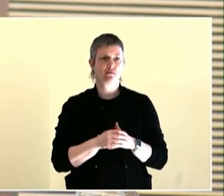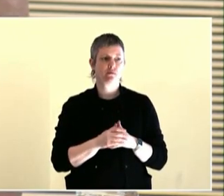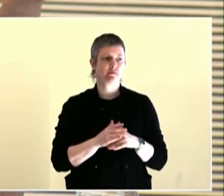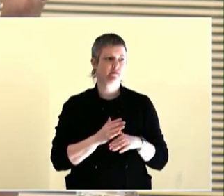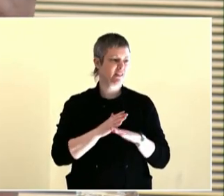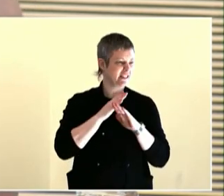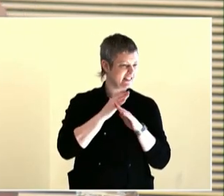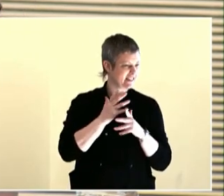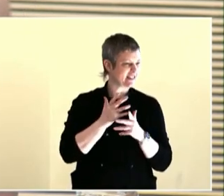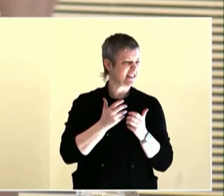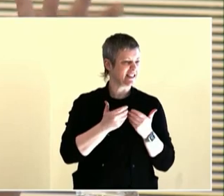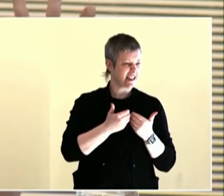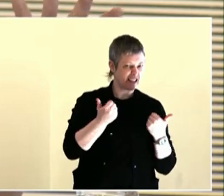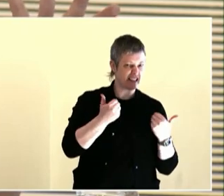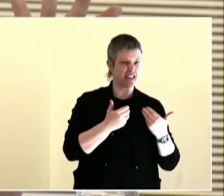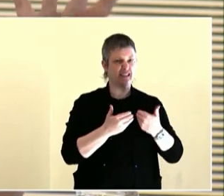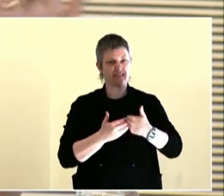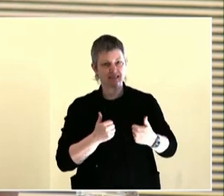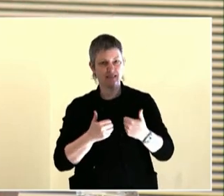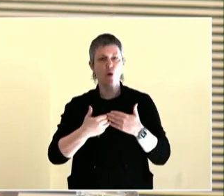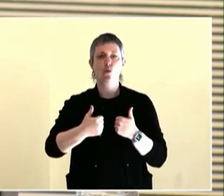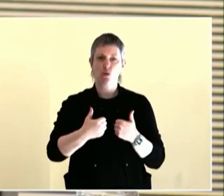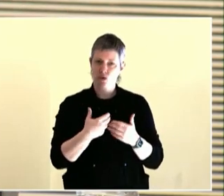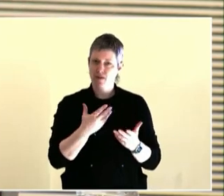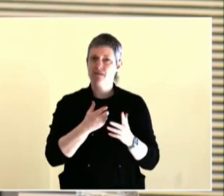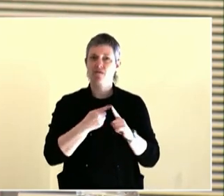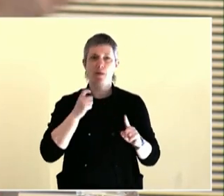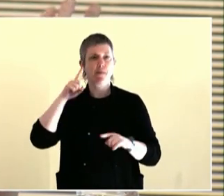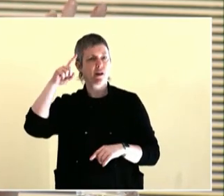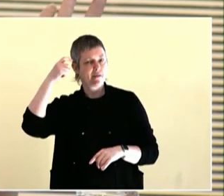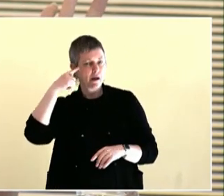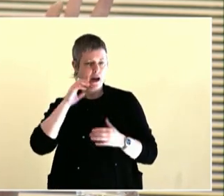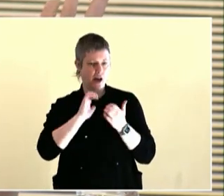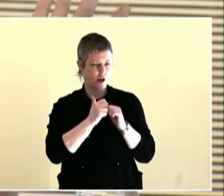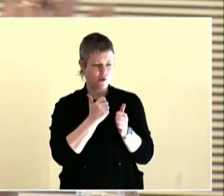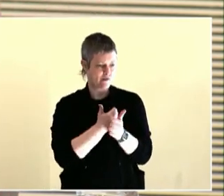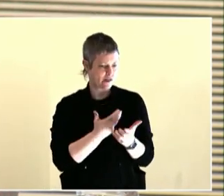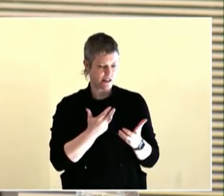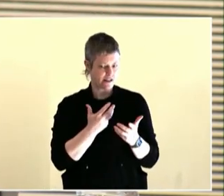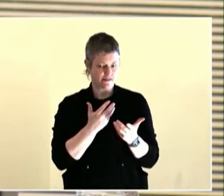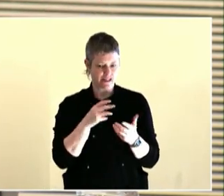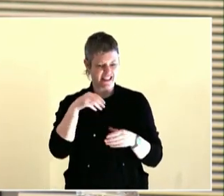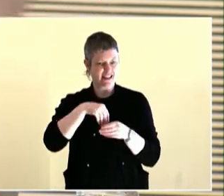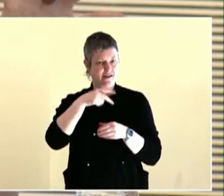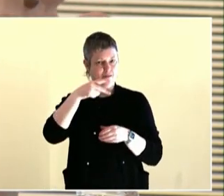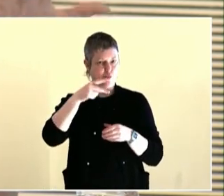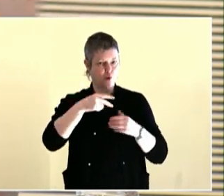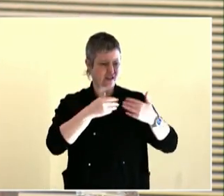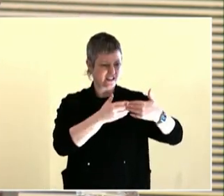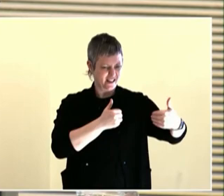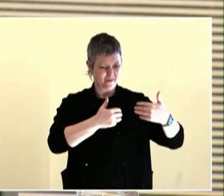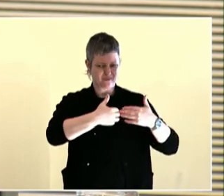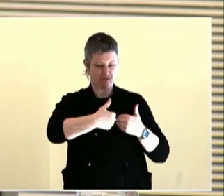[Spanish] we just started talking to them. And many of them were like, yes, I want to do this.